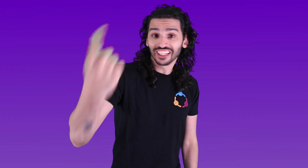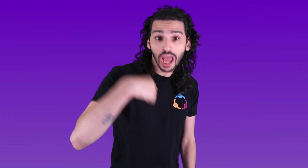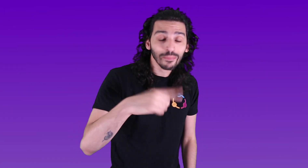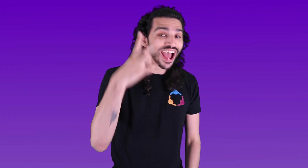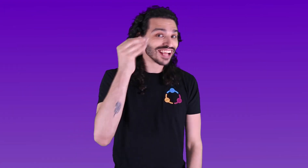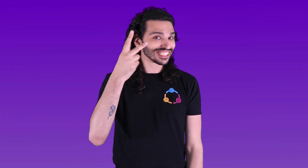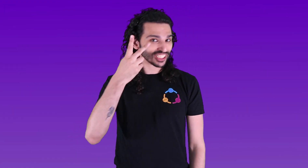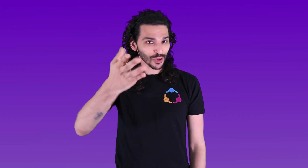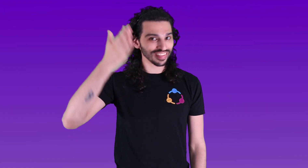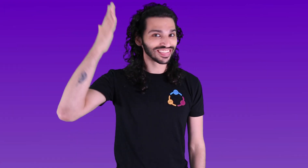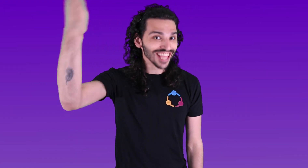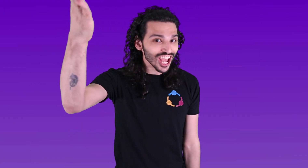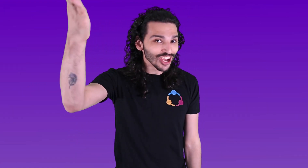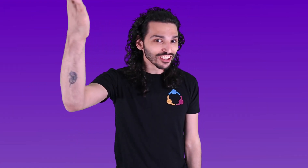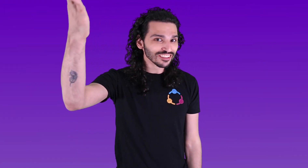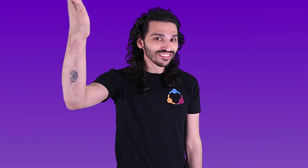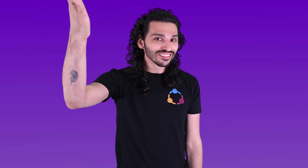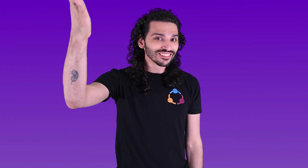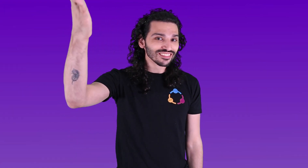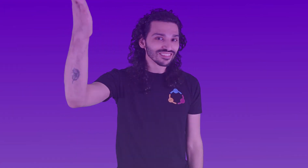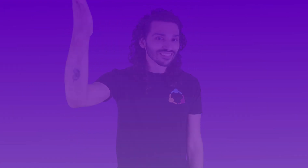Please come and see you guys there!